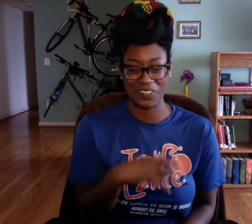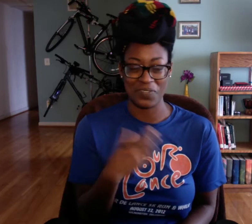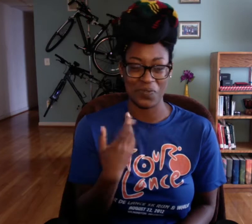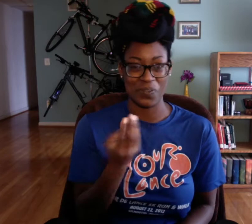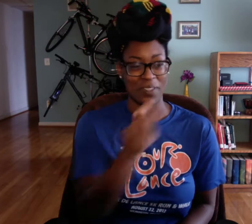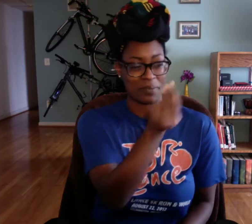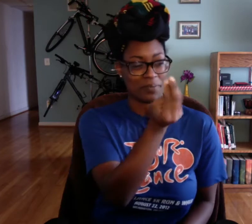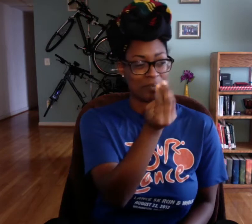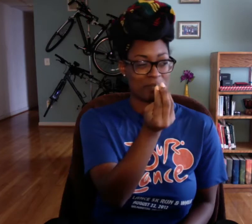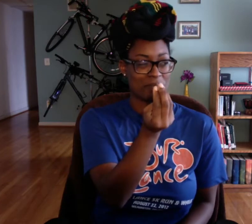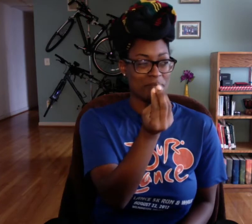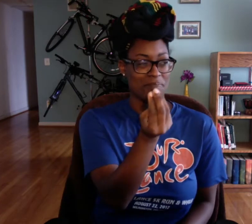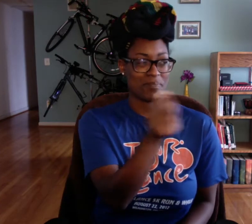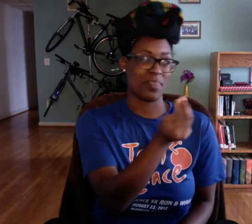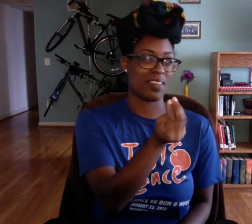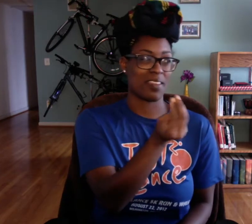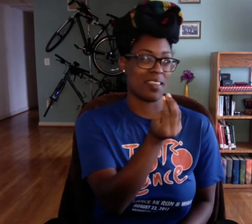your class?" so that was a little weird.